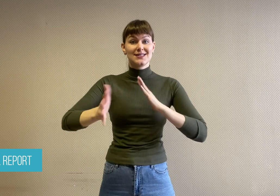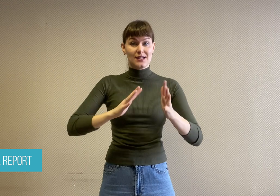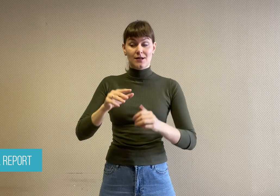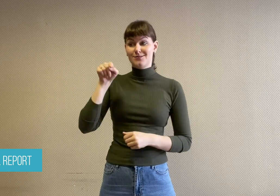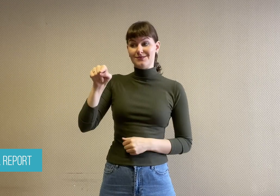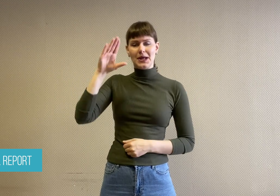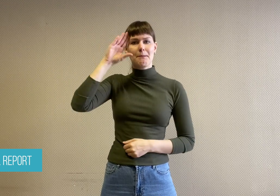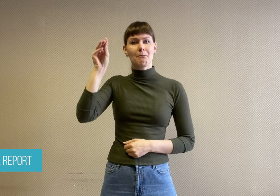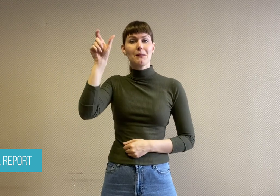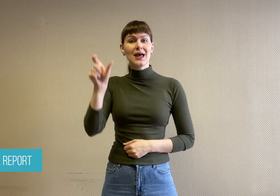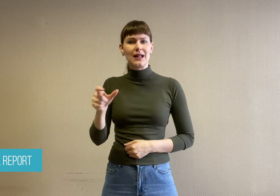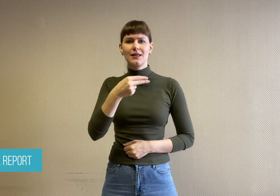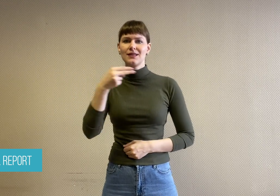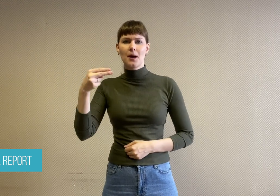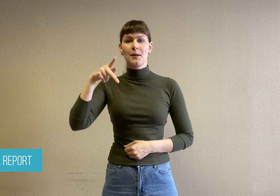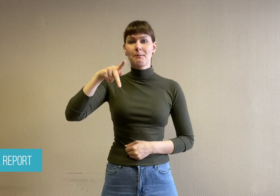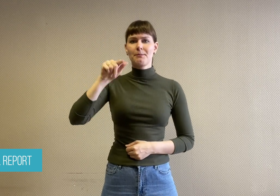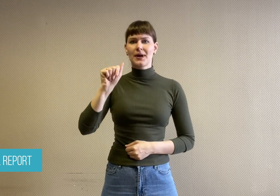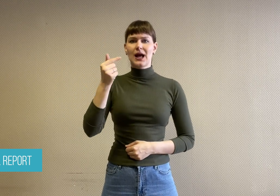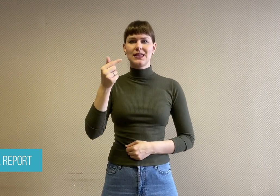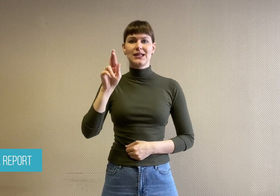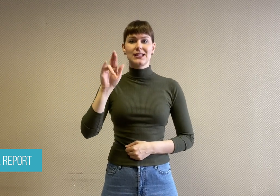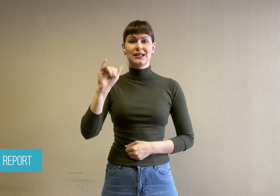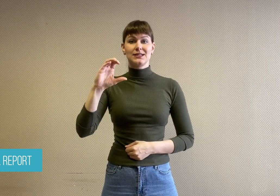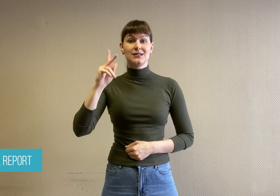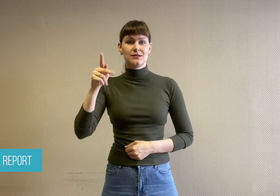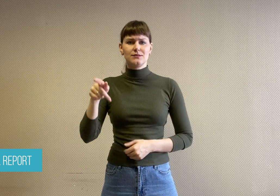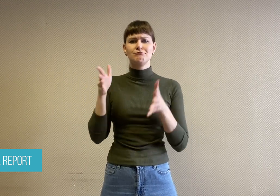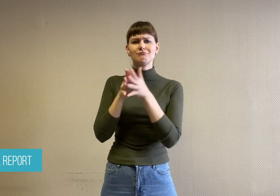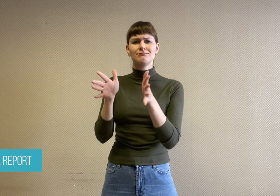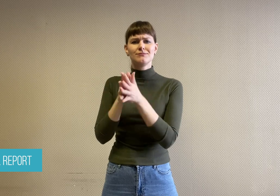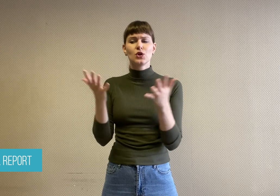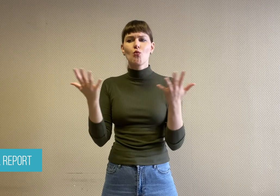consists of a man named Patrick who talks about leading